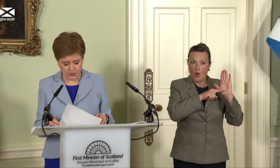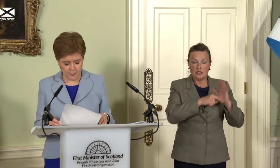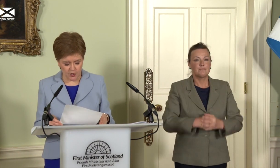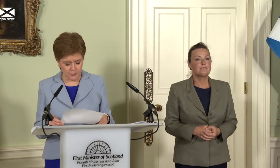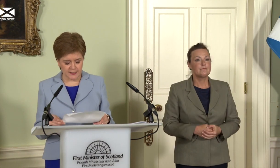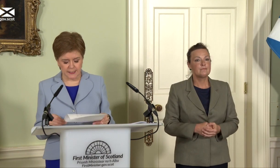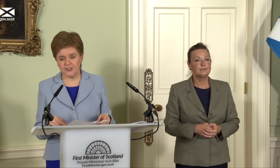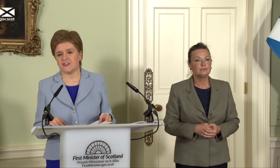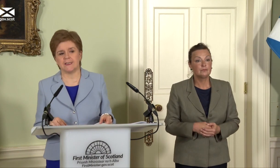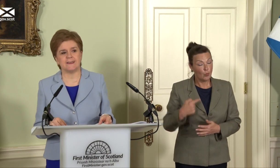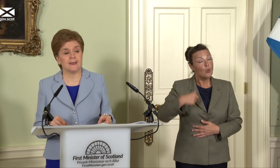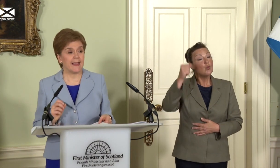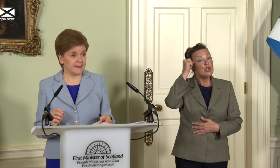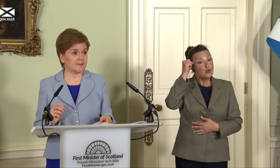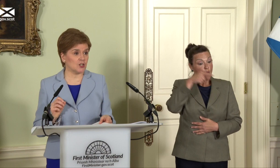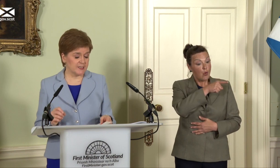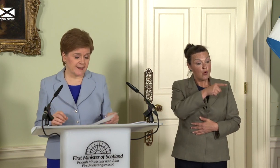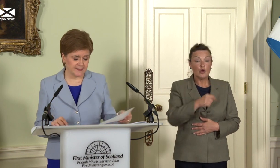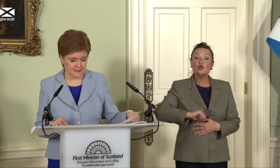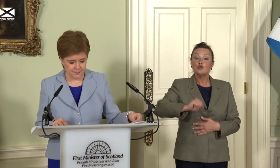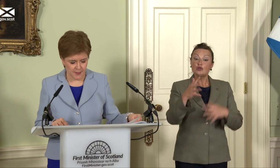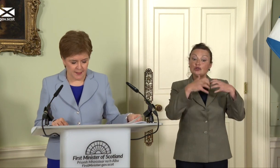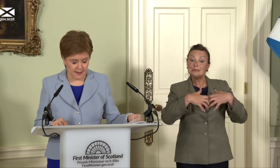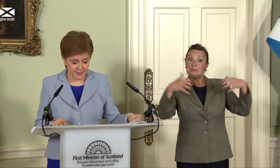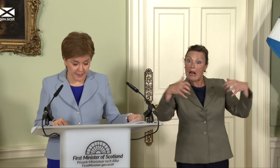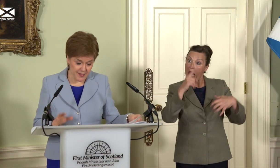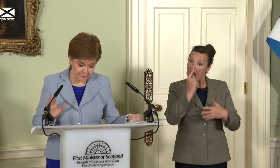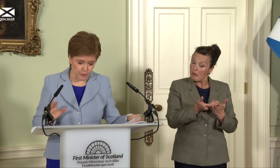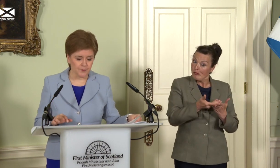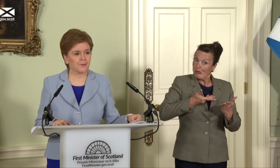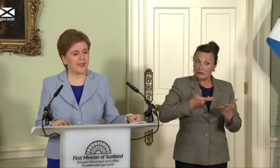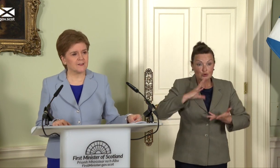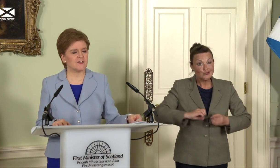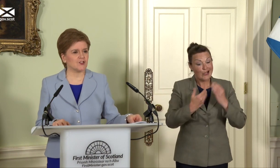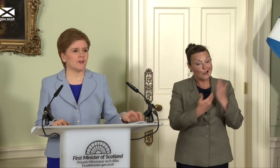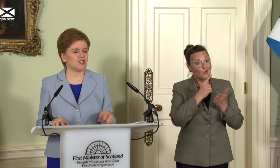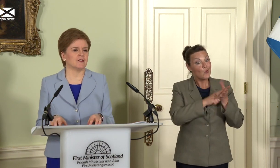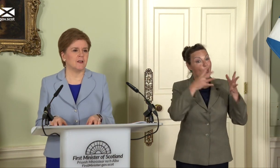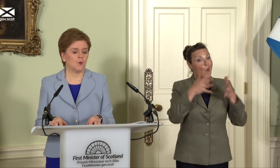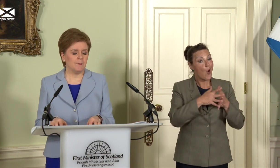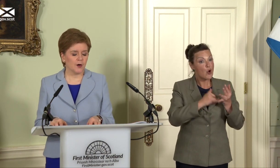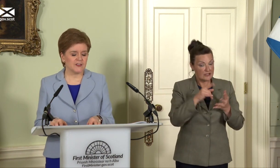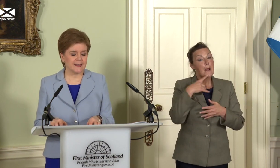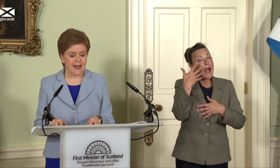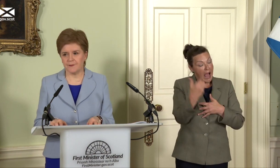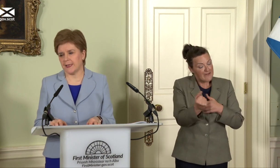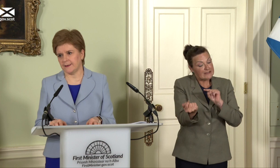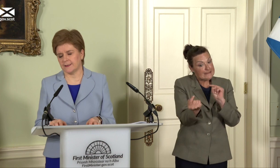Parliament to legislate is contested, and that, therefore, is the situation we must navigate to